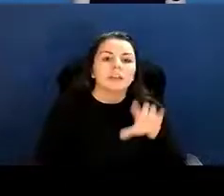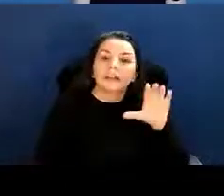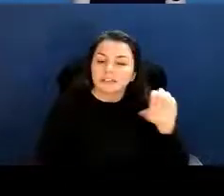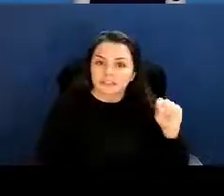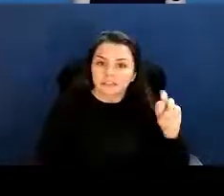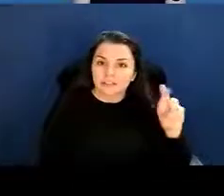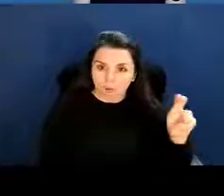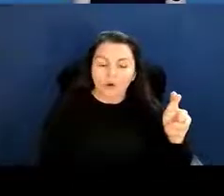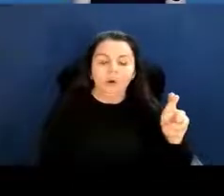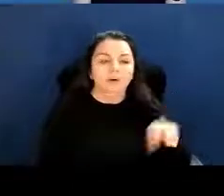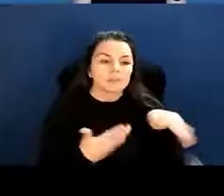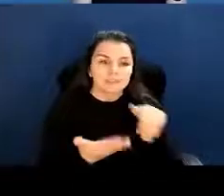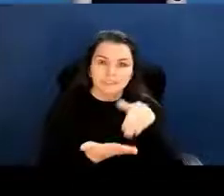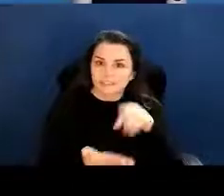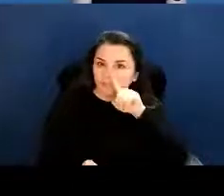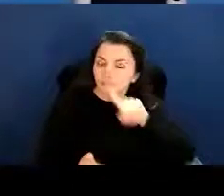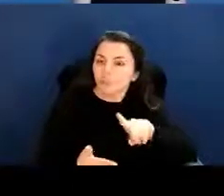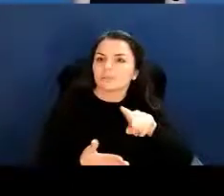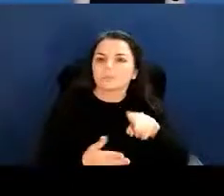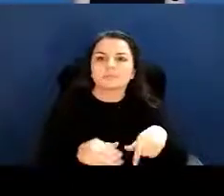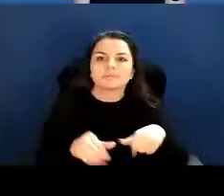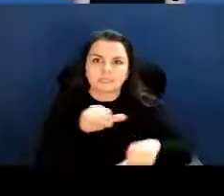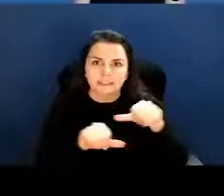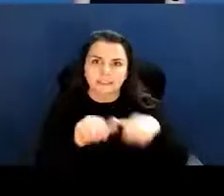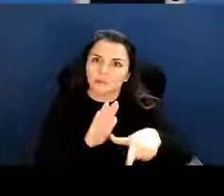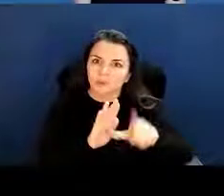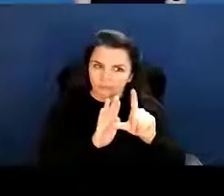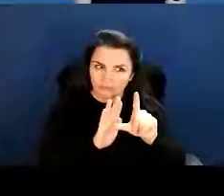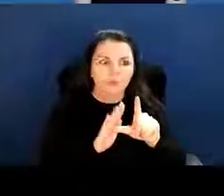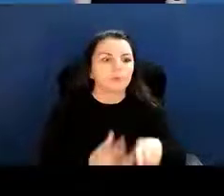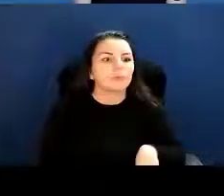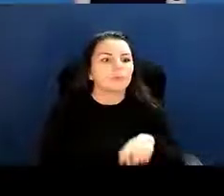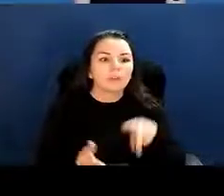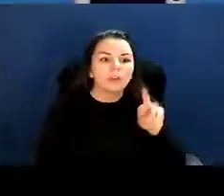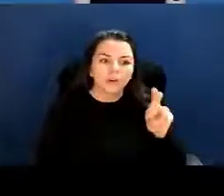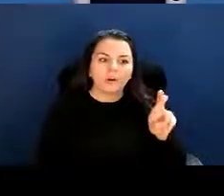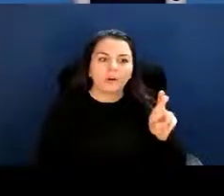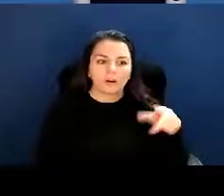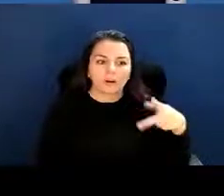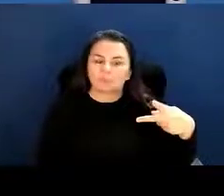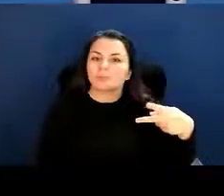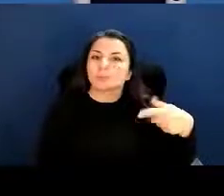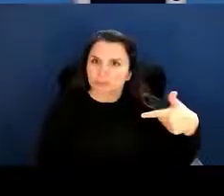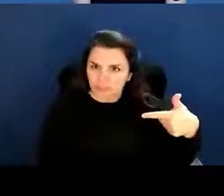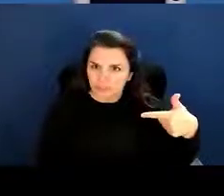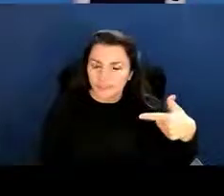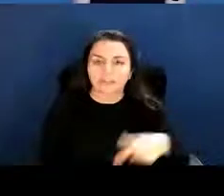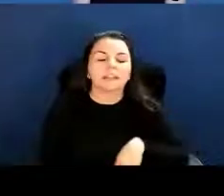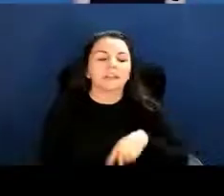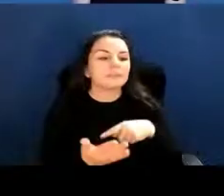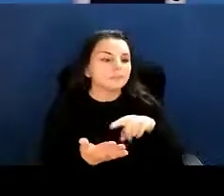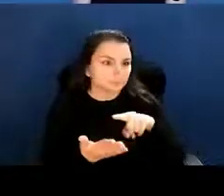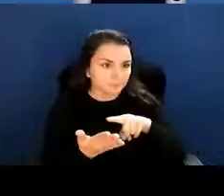RPG would be research project grant. RFA would be the request for application.